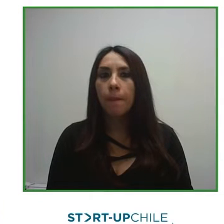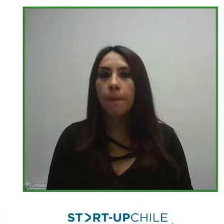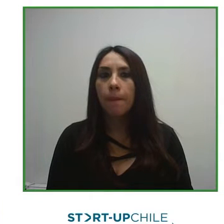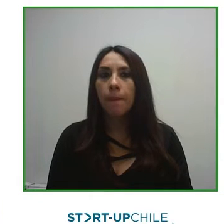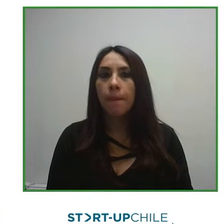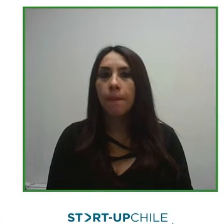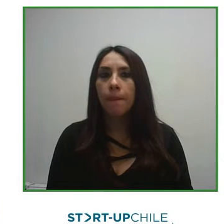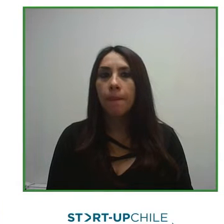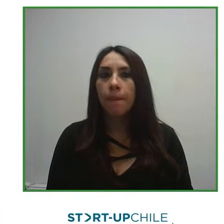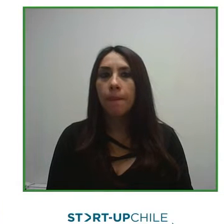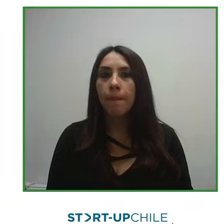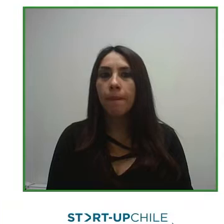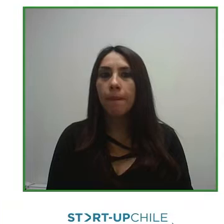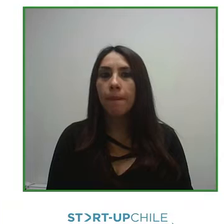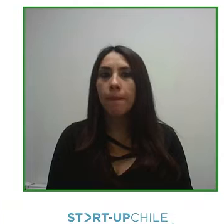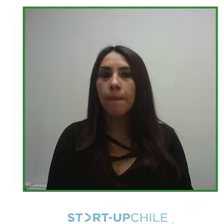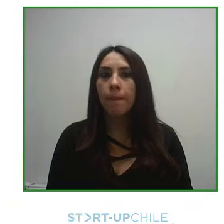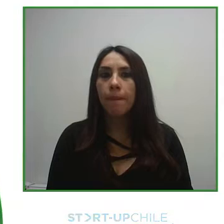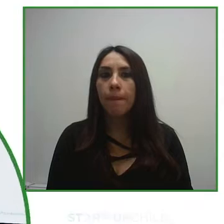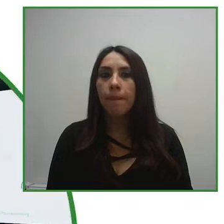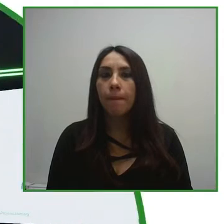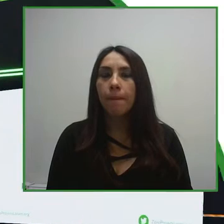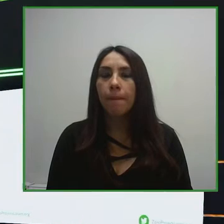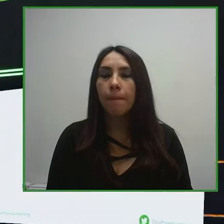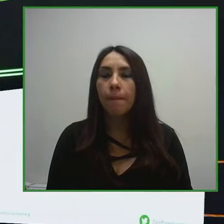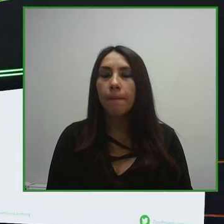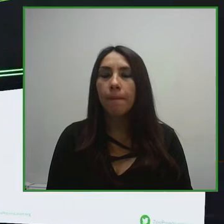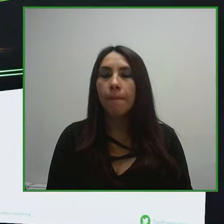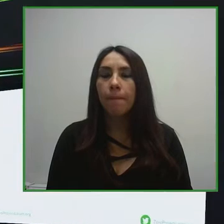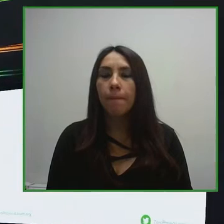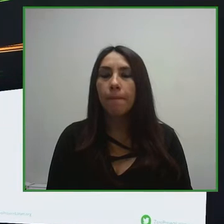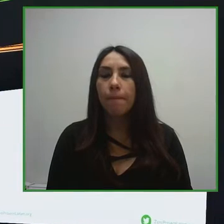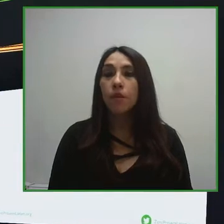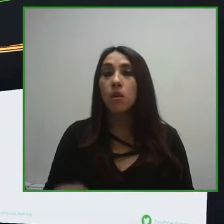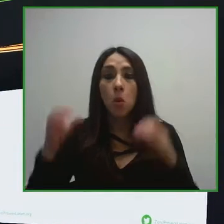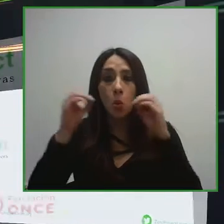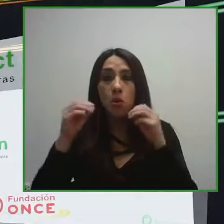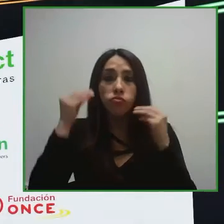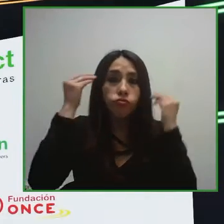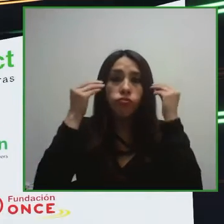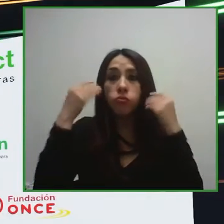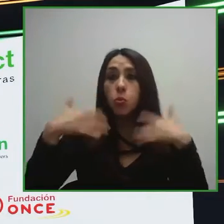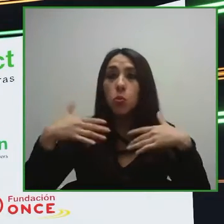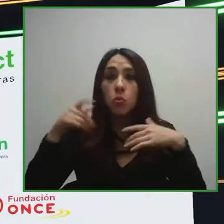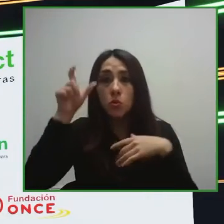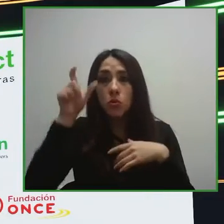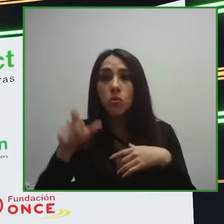without a doubt these are incredible impactful technologies that allow for greater accessibility